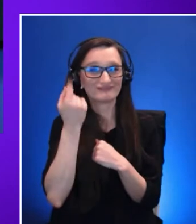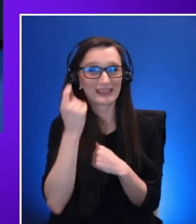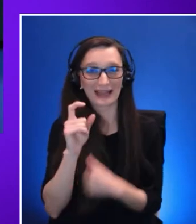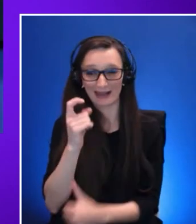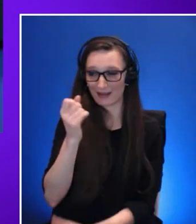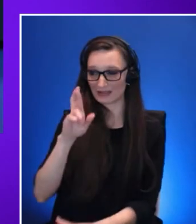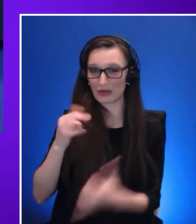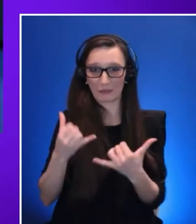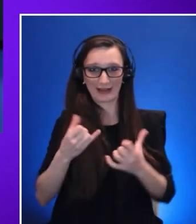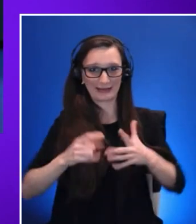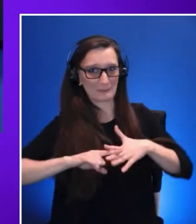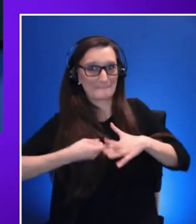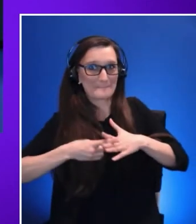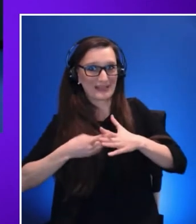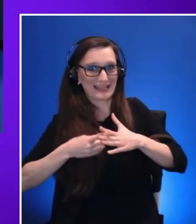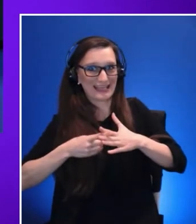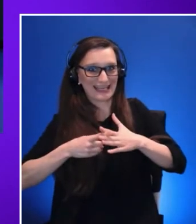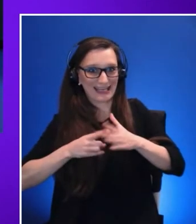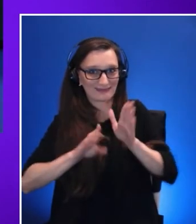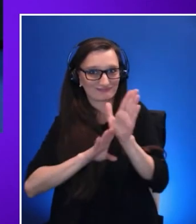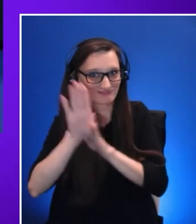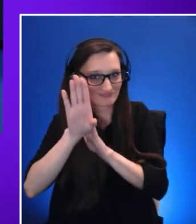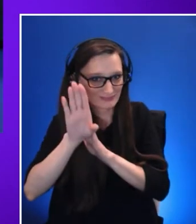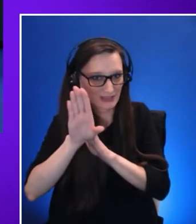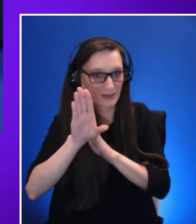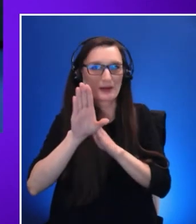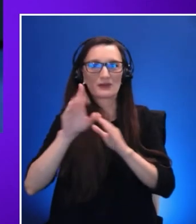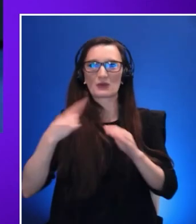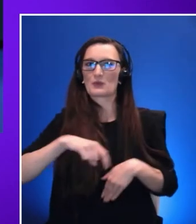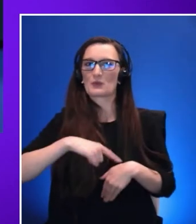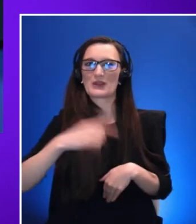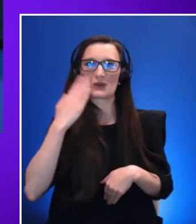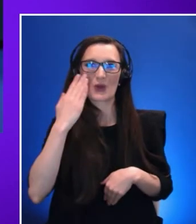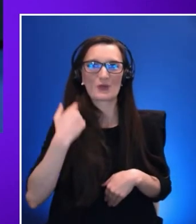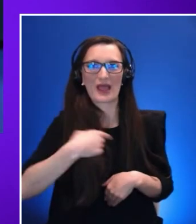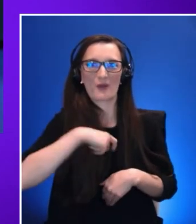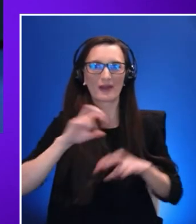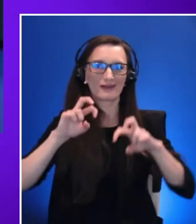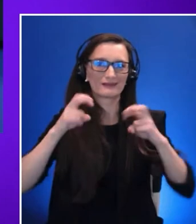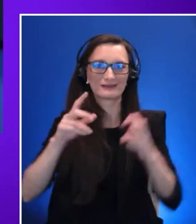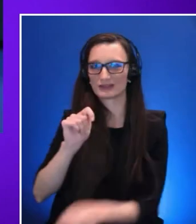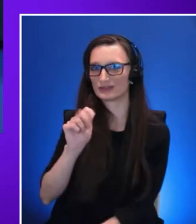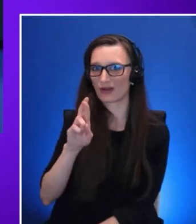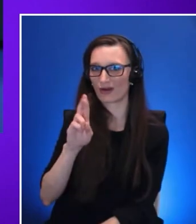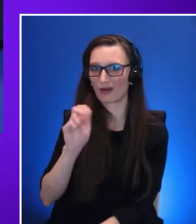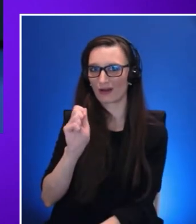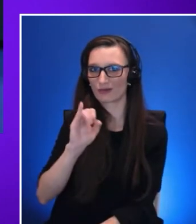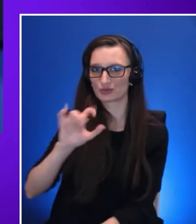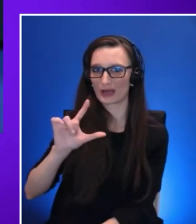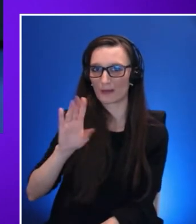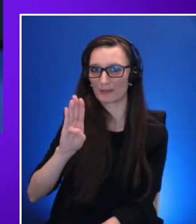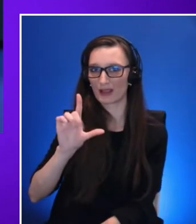trailblazers as part of this journey. So we expect hurdles as we define the path